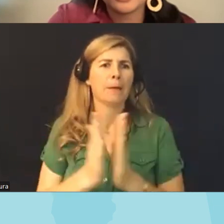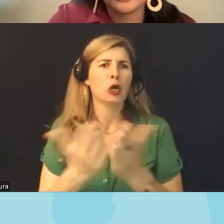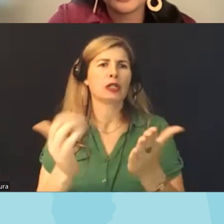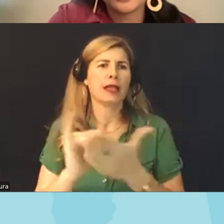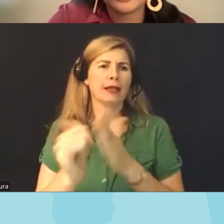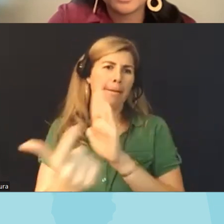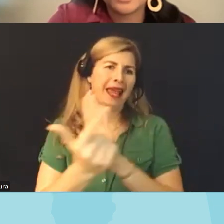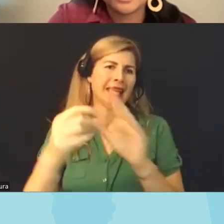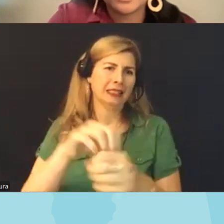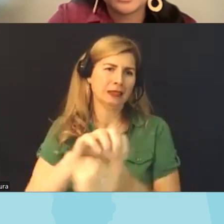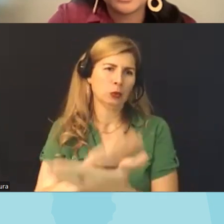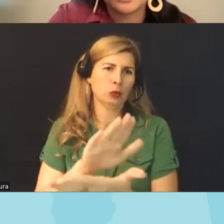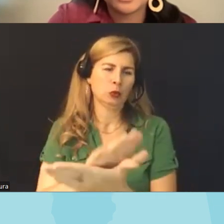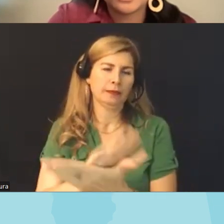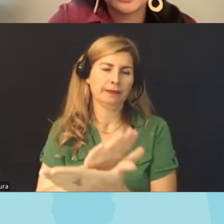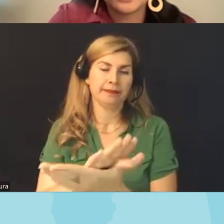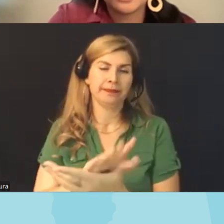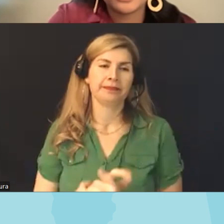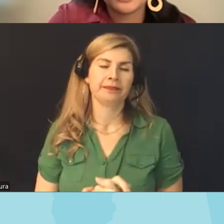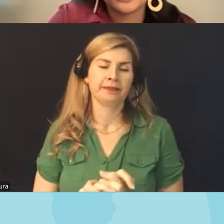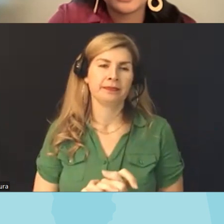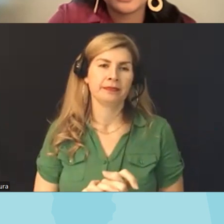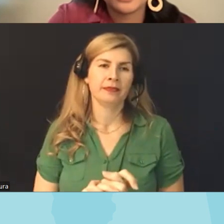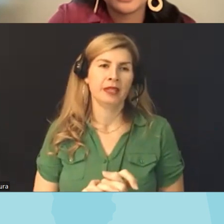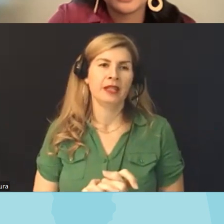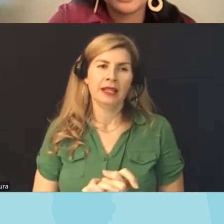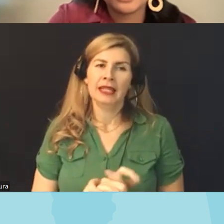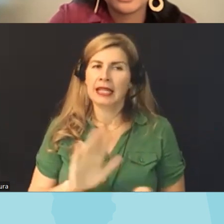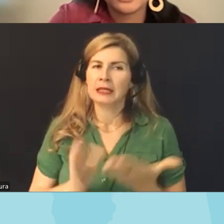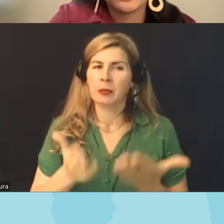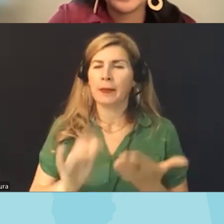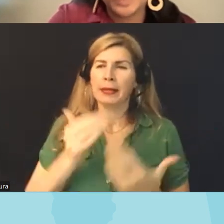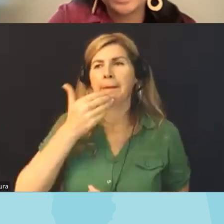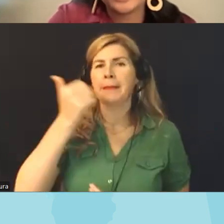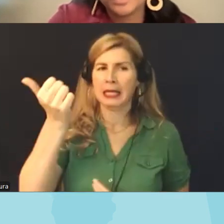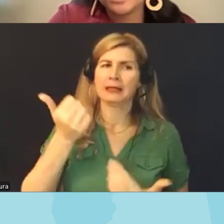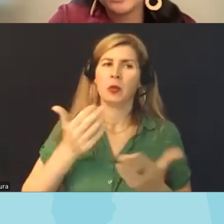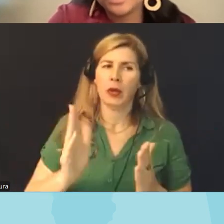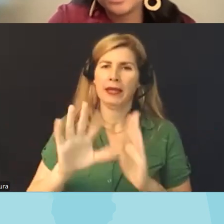school districts that are doing it in your area is probably the best resource and I think that just